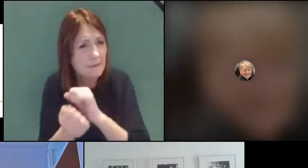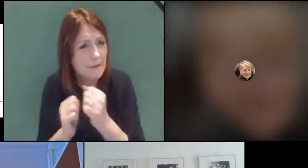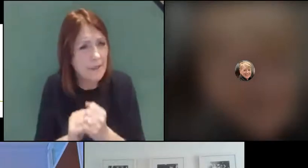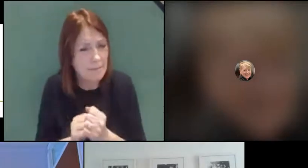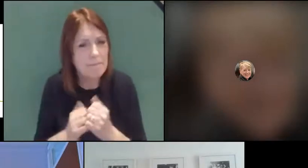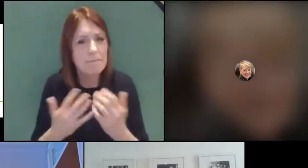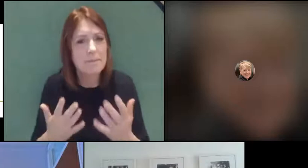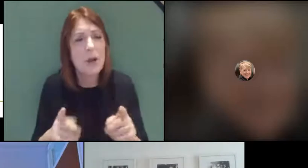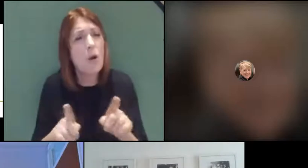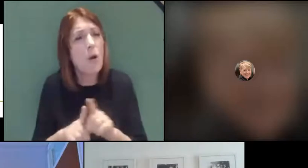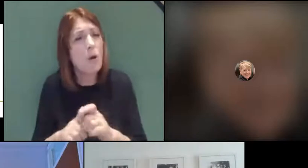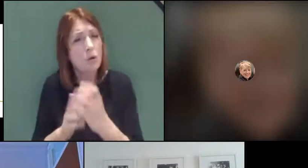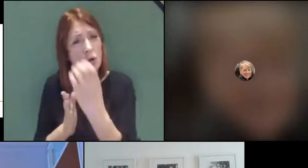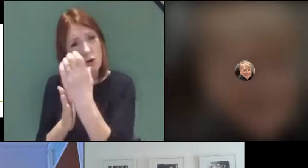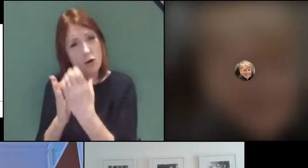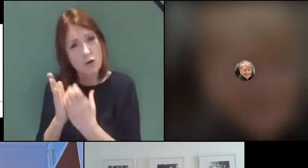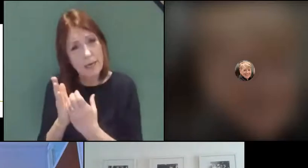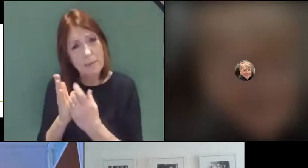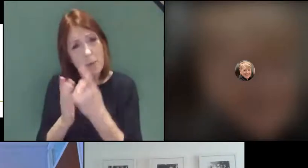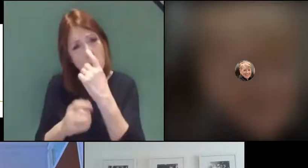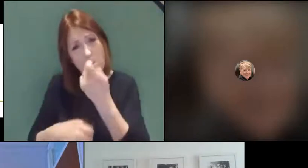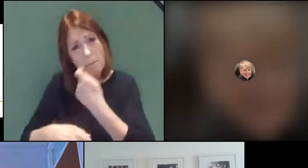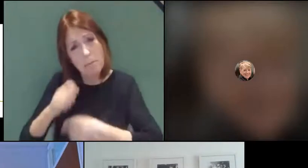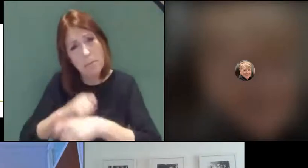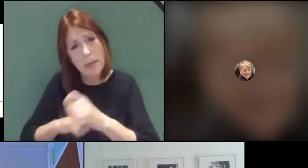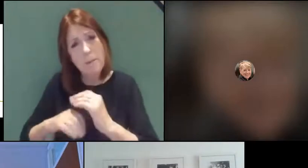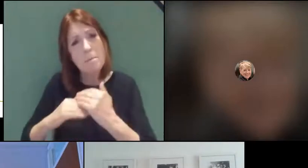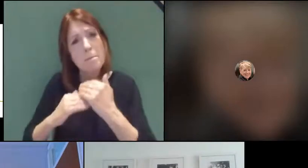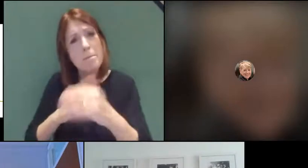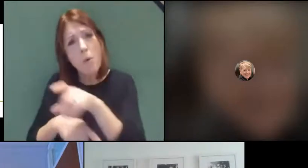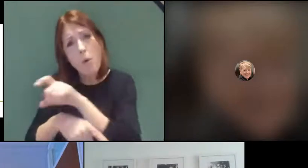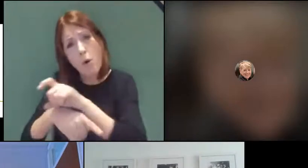curriculum might become more coursework based, and we know that this is maybe an